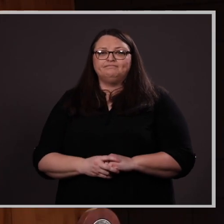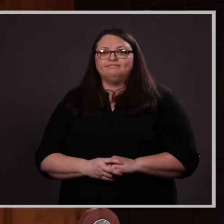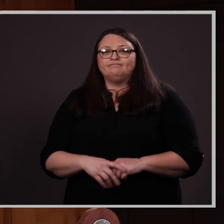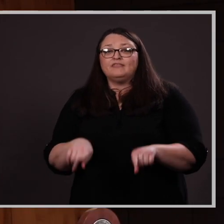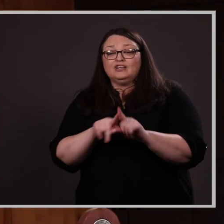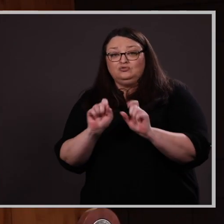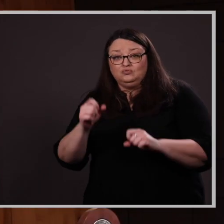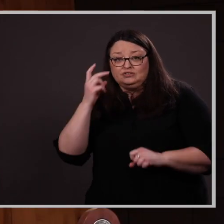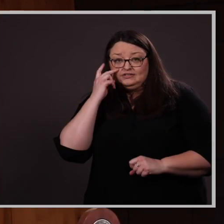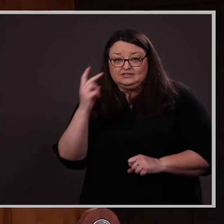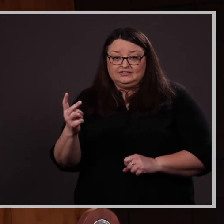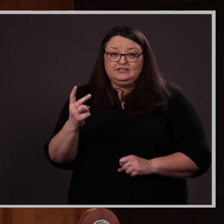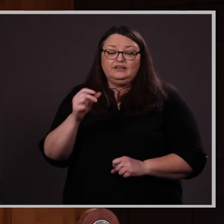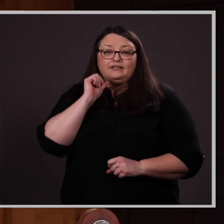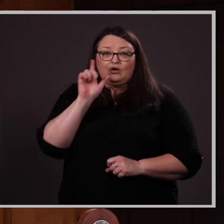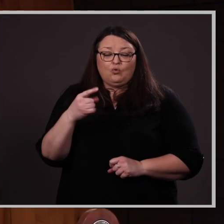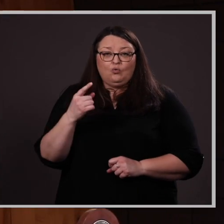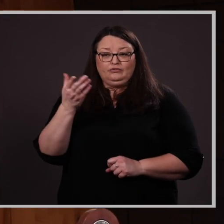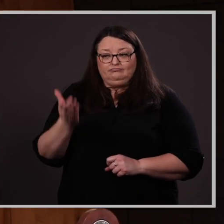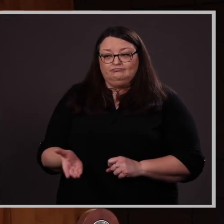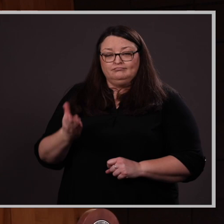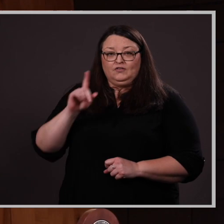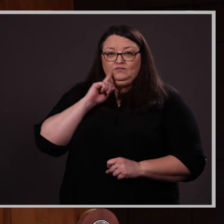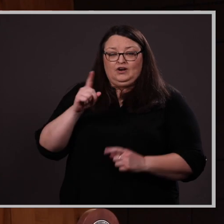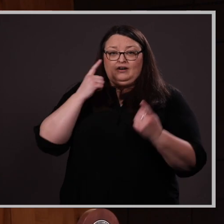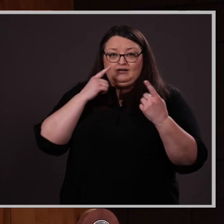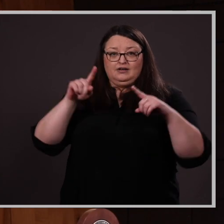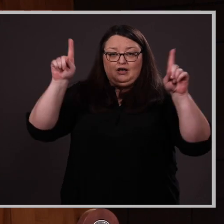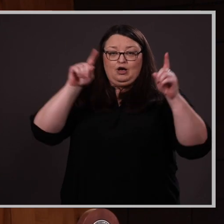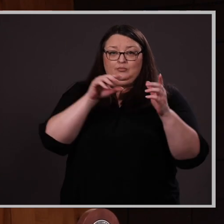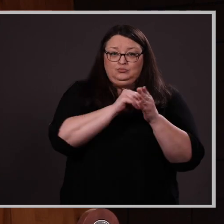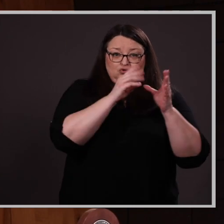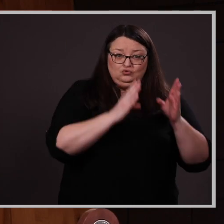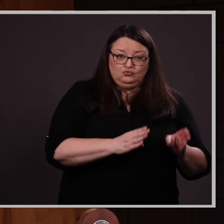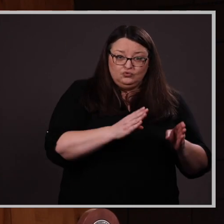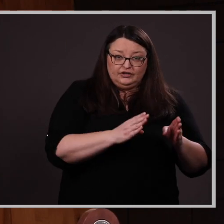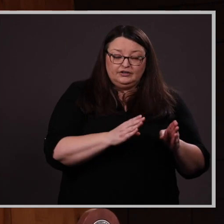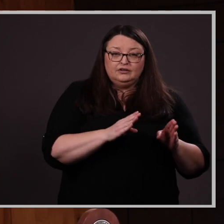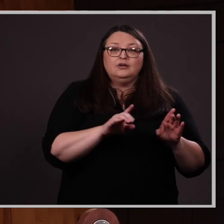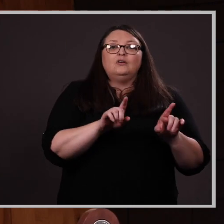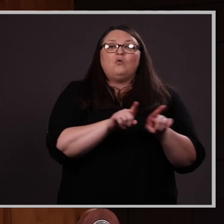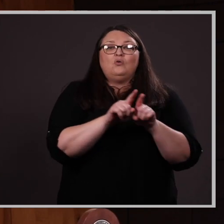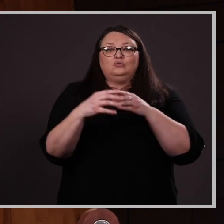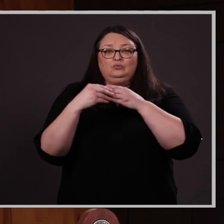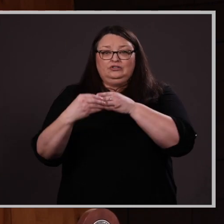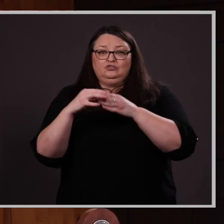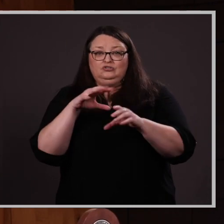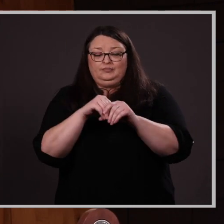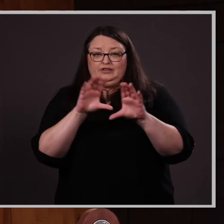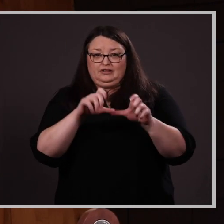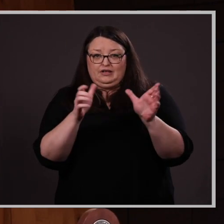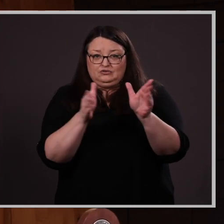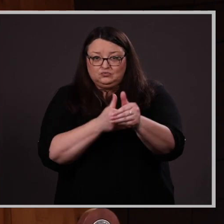As you can see not only is Hannah a very accomplished scholar, but leadership in the classroom and